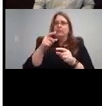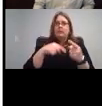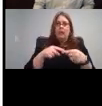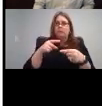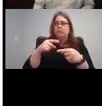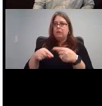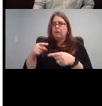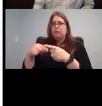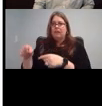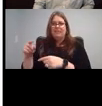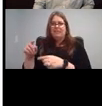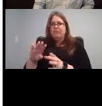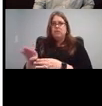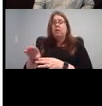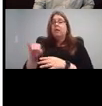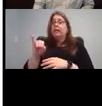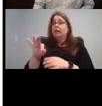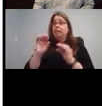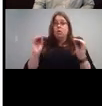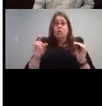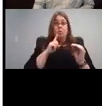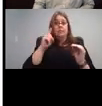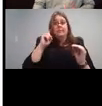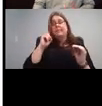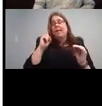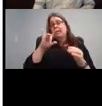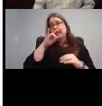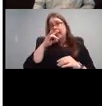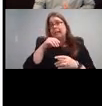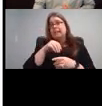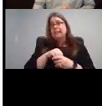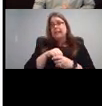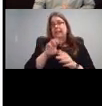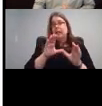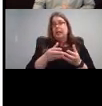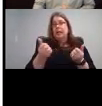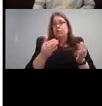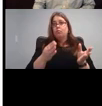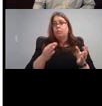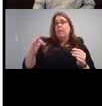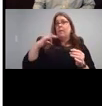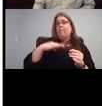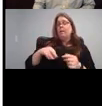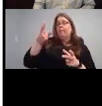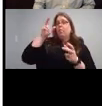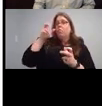there aren't actually any deaf kids in the room, who are going to benefit from watching the success story in it So then the